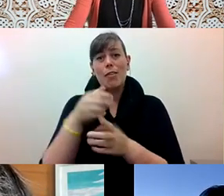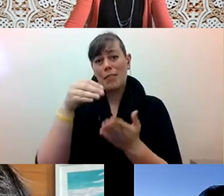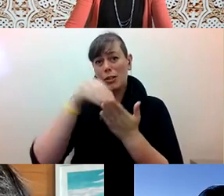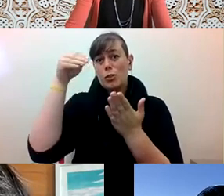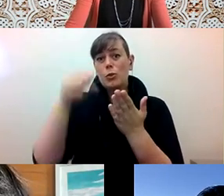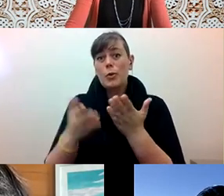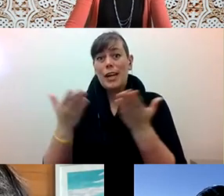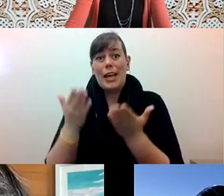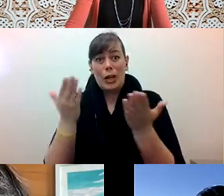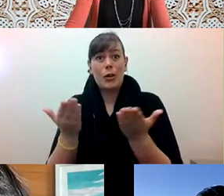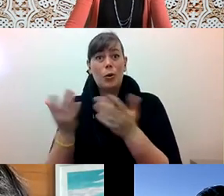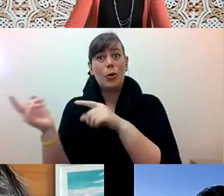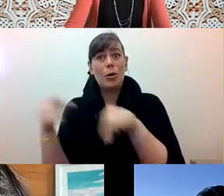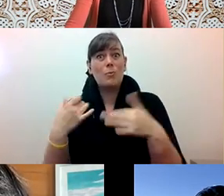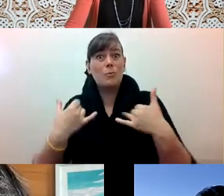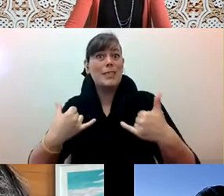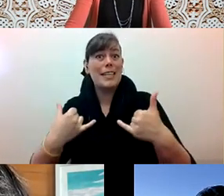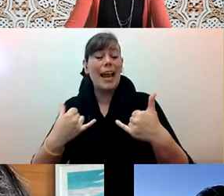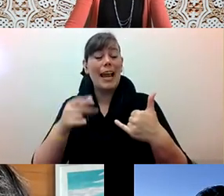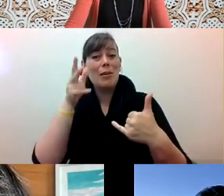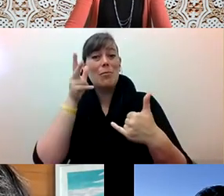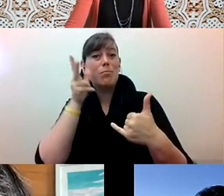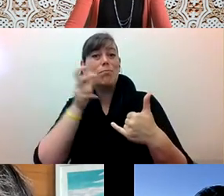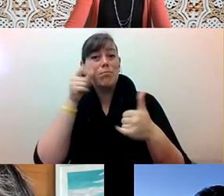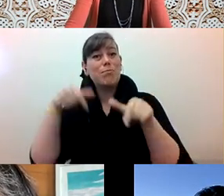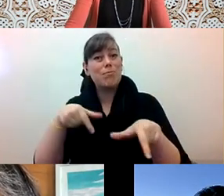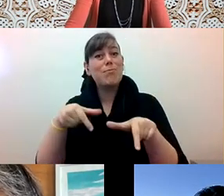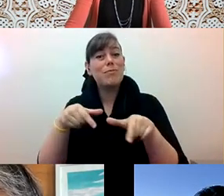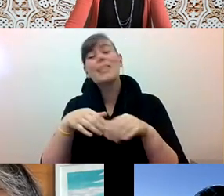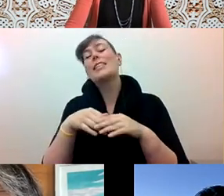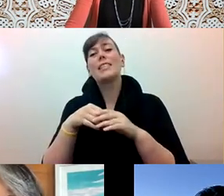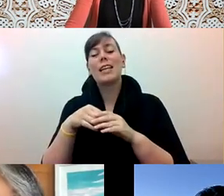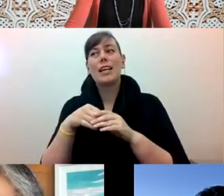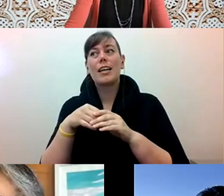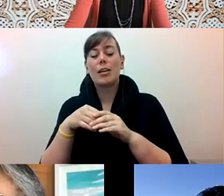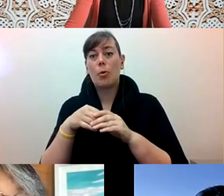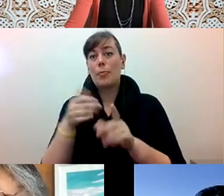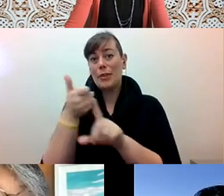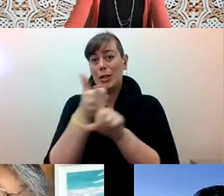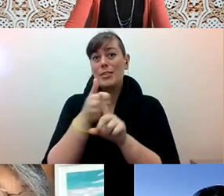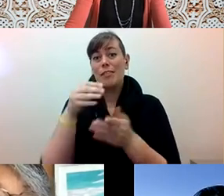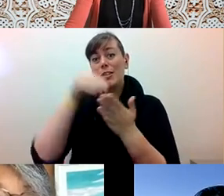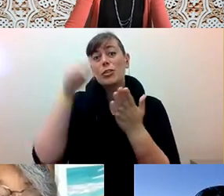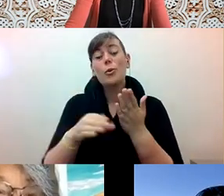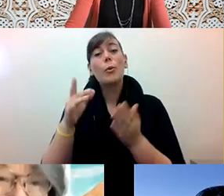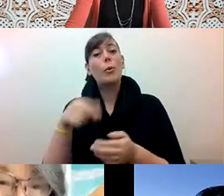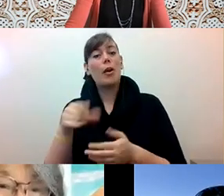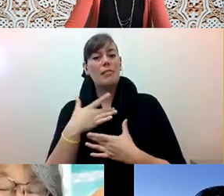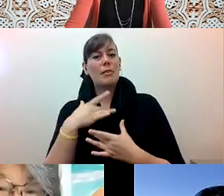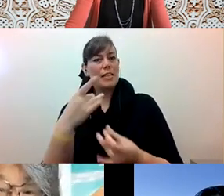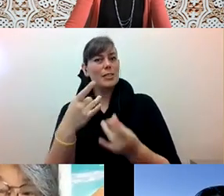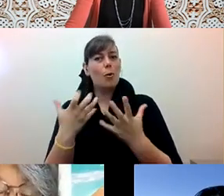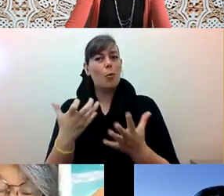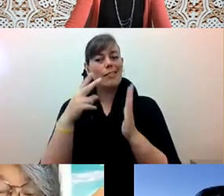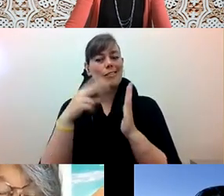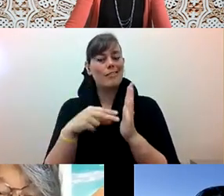Kyle Livie (he/him/his): here today, live, listening to this talk, and watching this discussion and you're interested in getting a copy of the Contemporary Asian